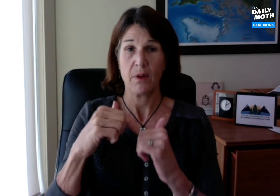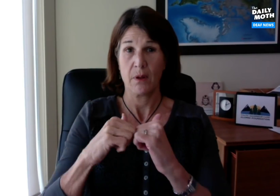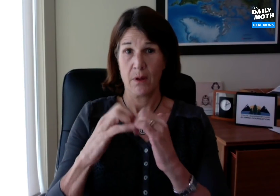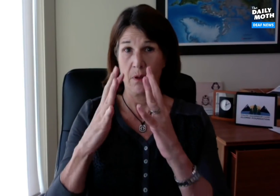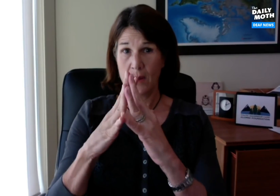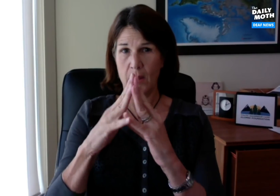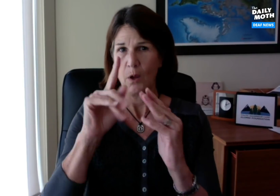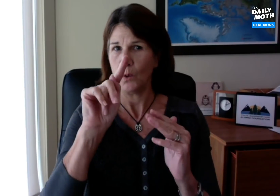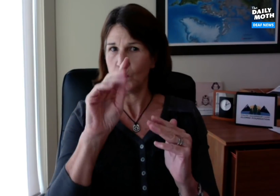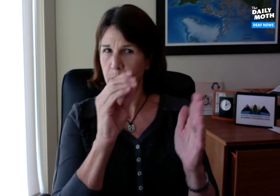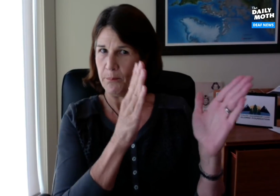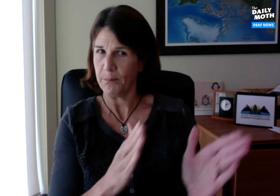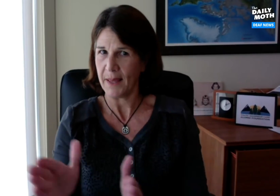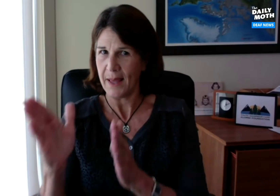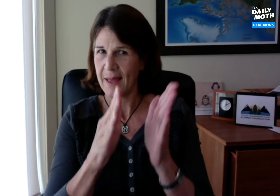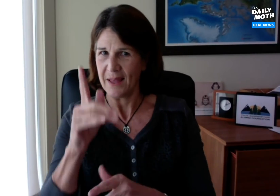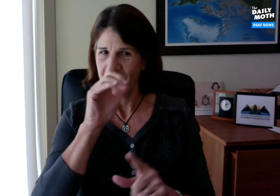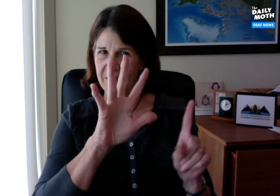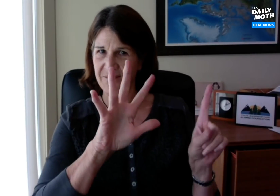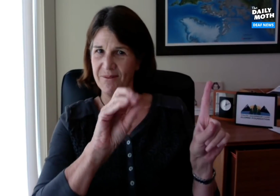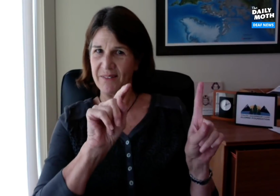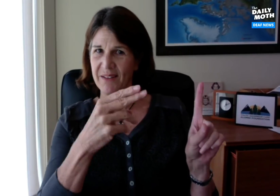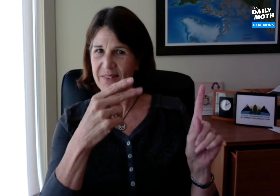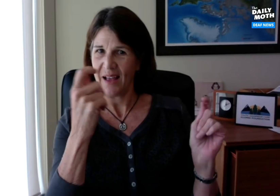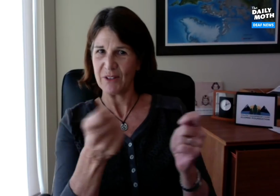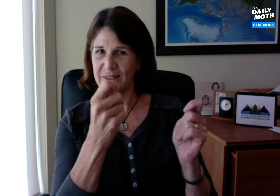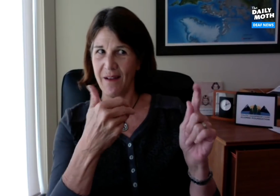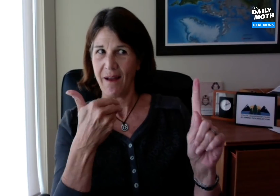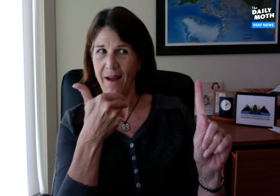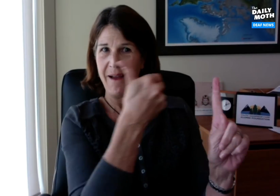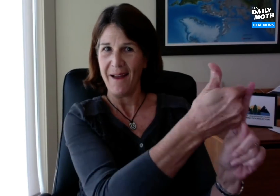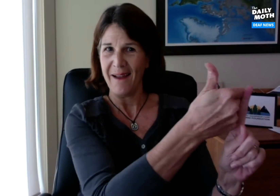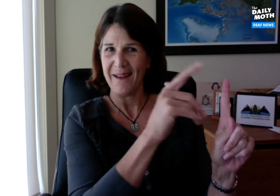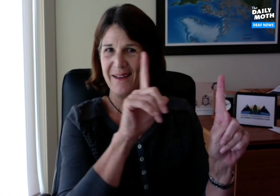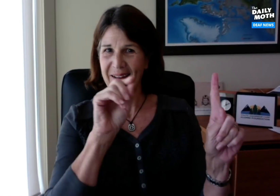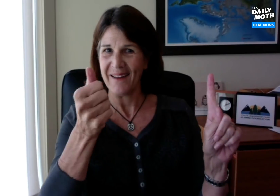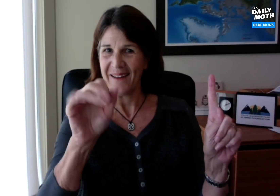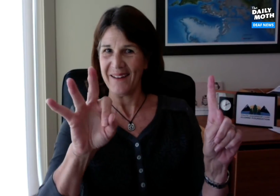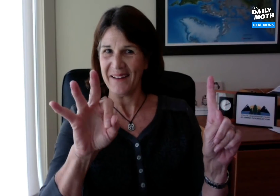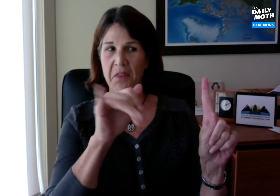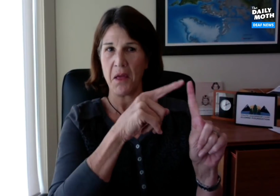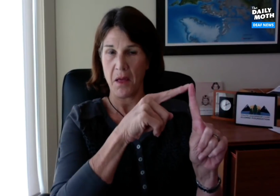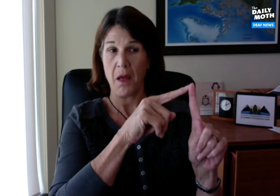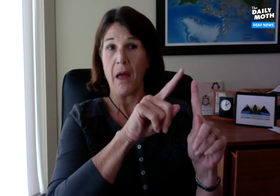to plan for the 50th anniversary that was to be hosted in 2019.